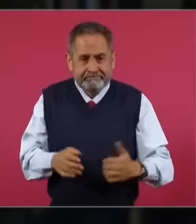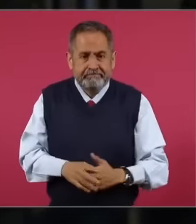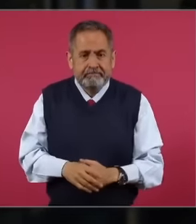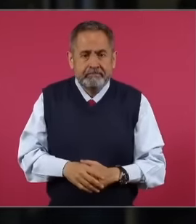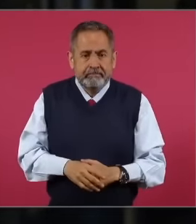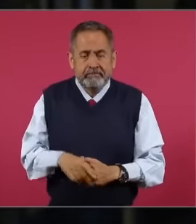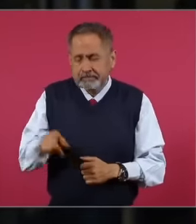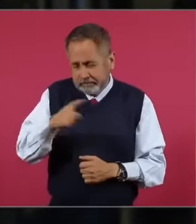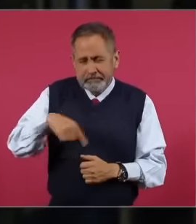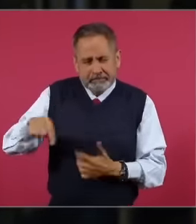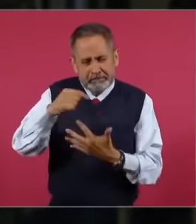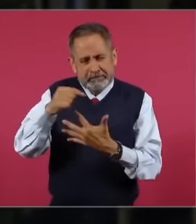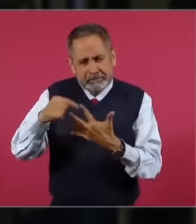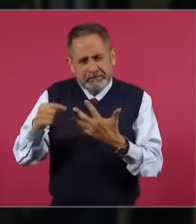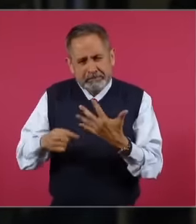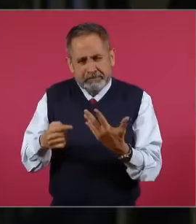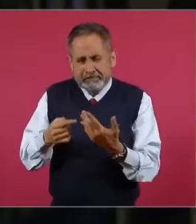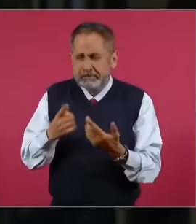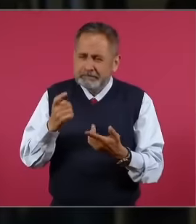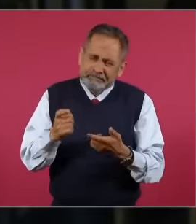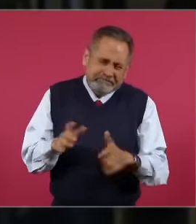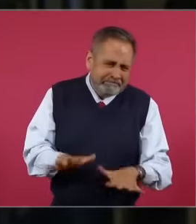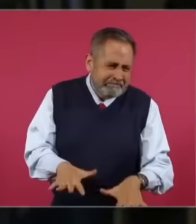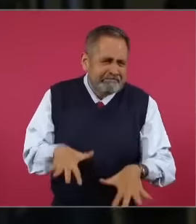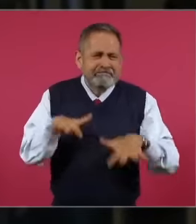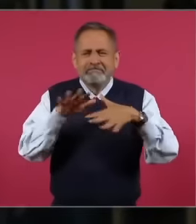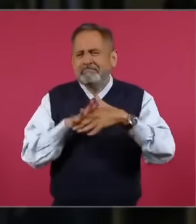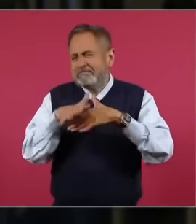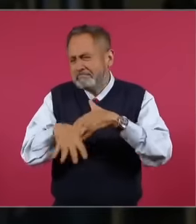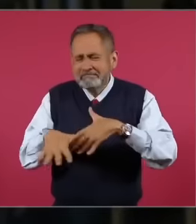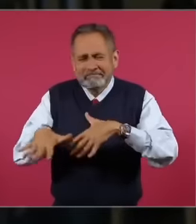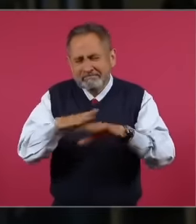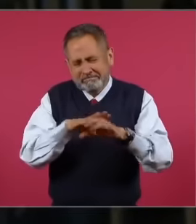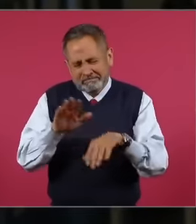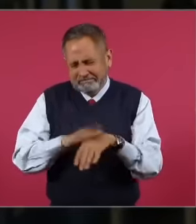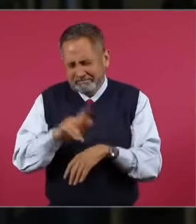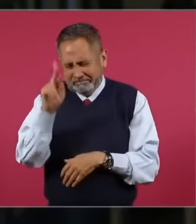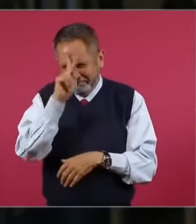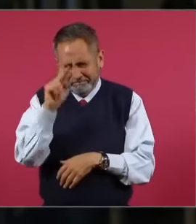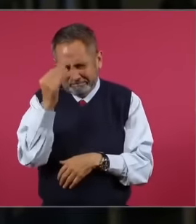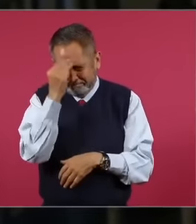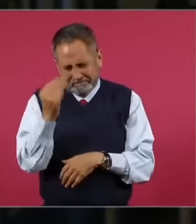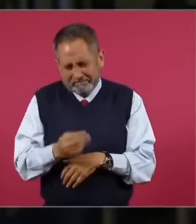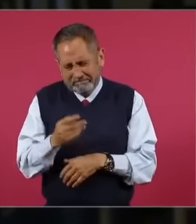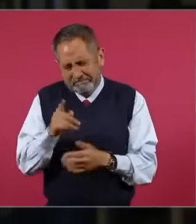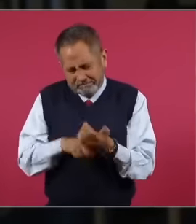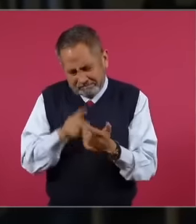all these all these much more dramatic floods and with all due respect to what is